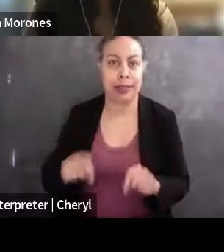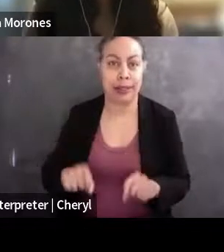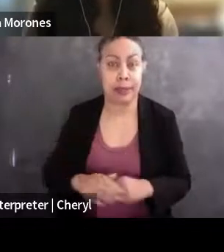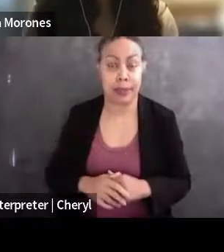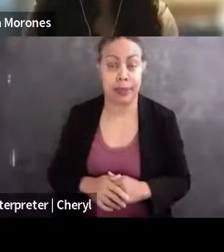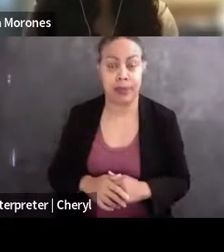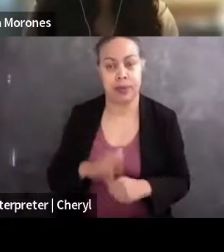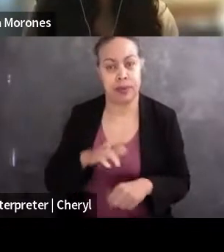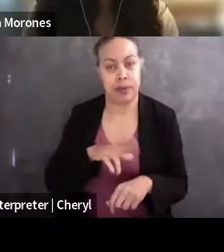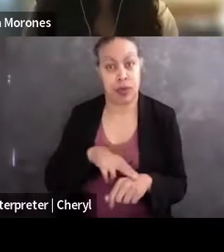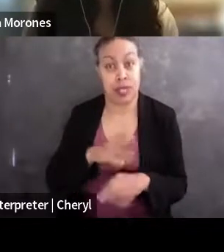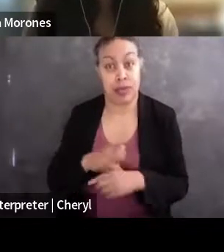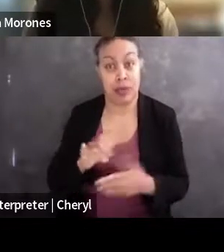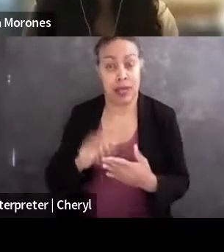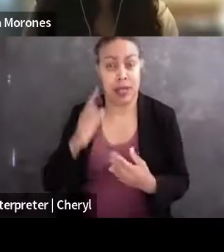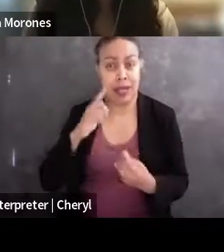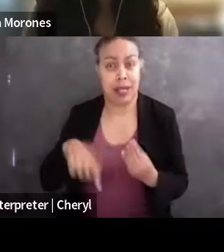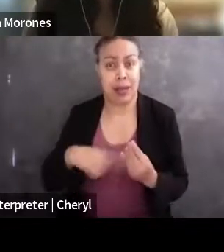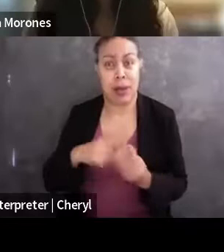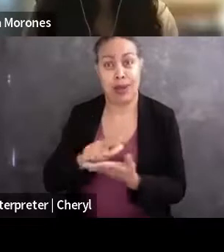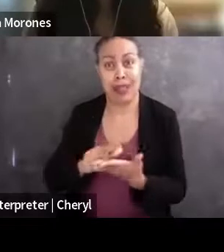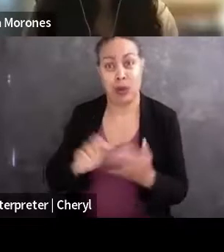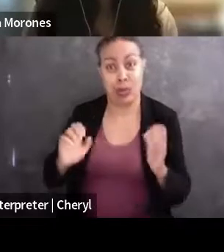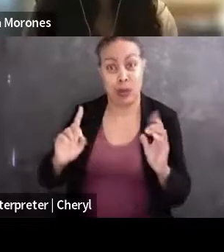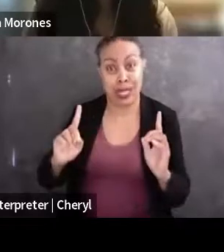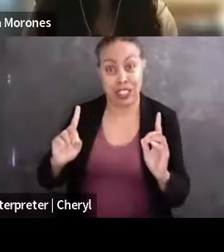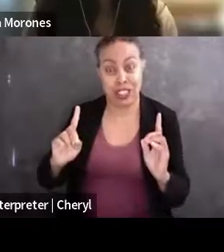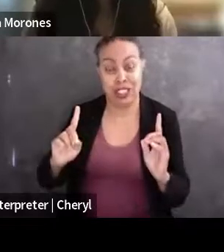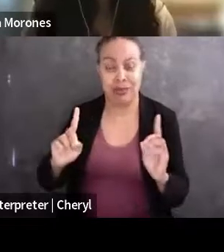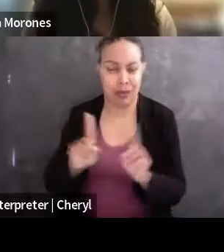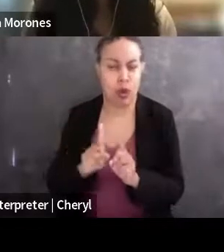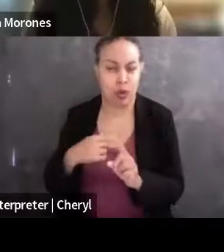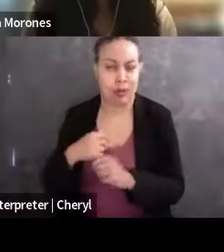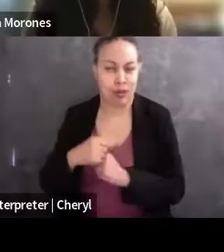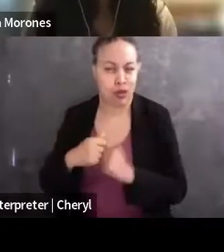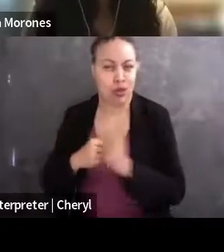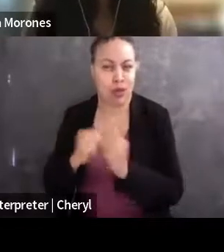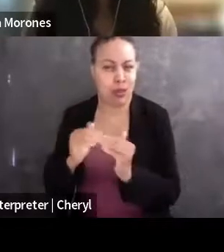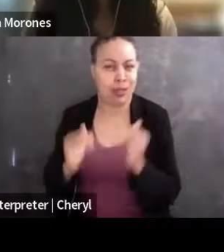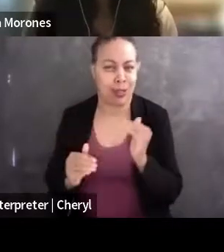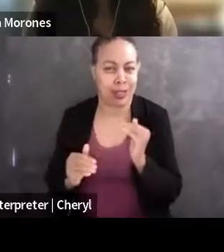what follows from that is that legal education also has structural inequities, in other ways,